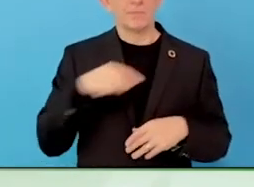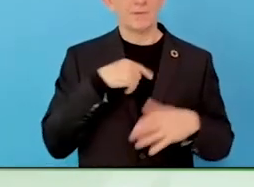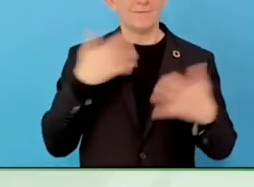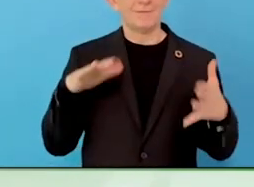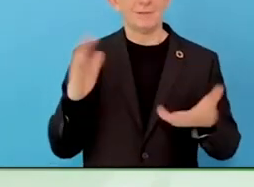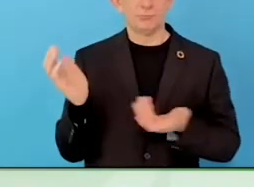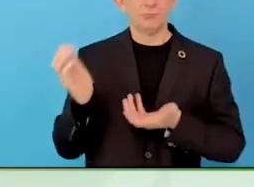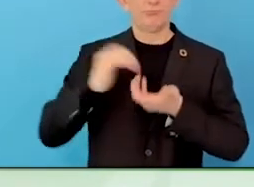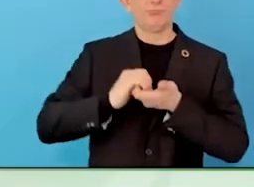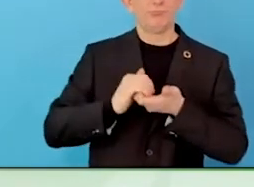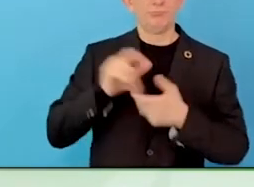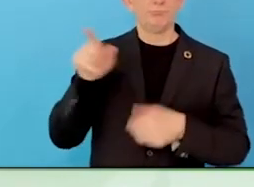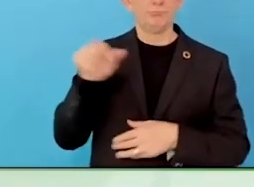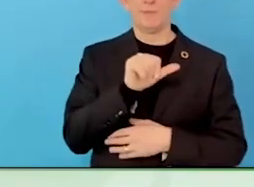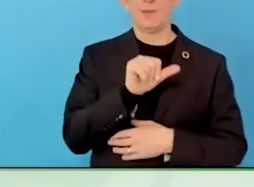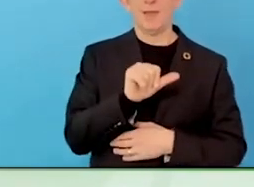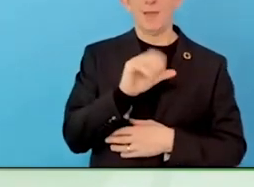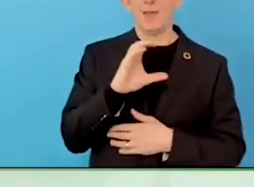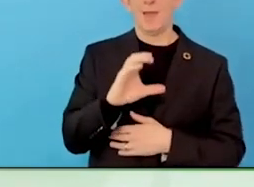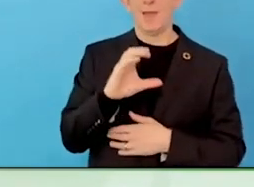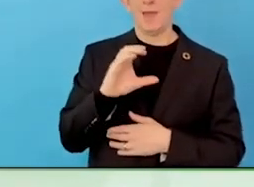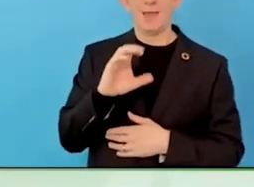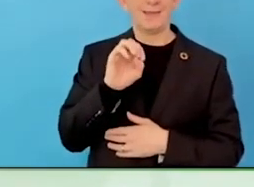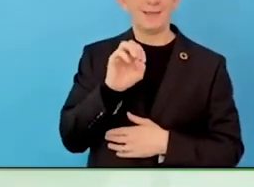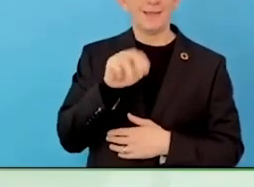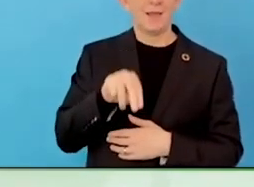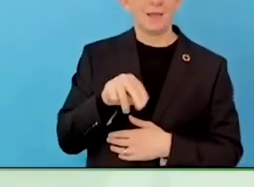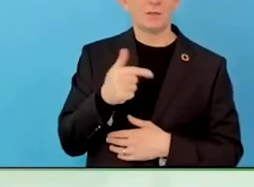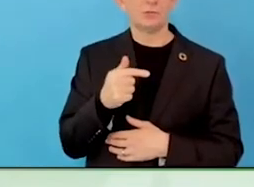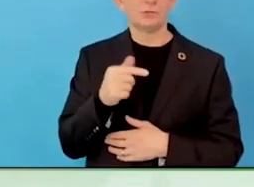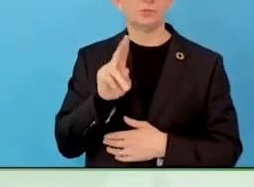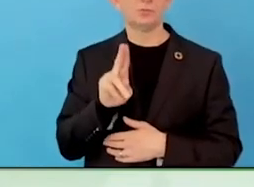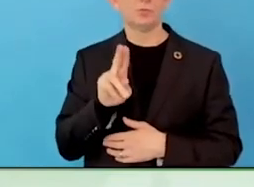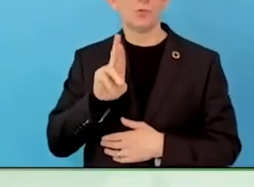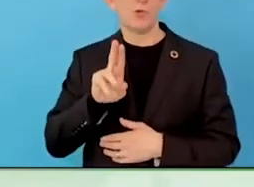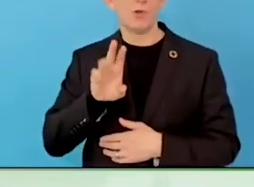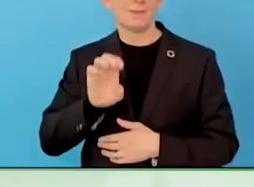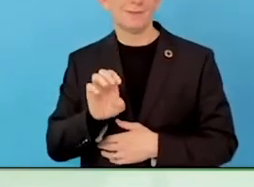why reinvent the soft skills programme when the guys with the know-how have already done it.